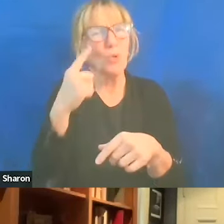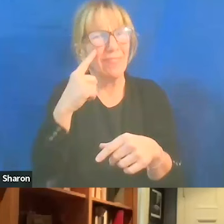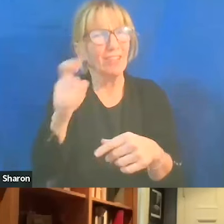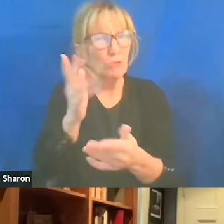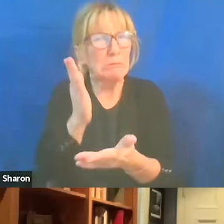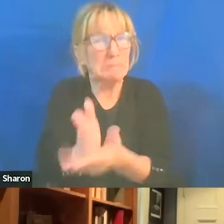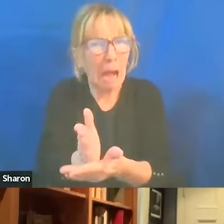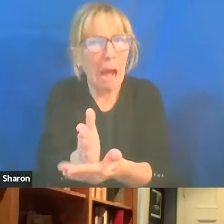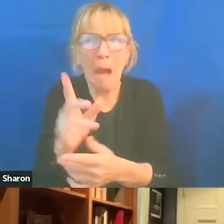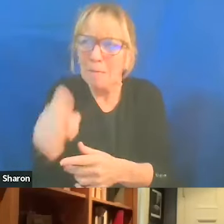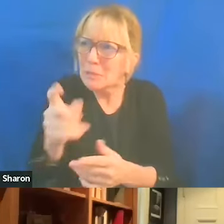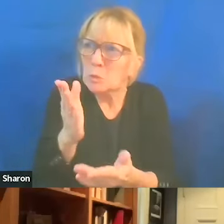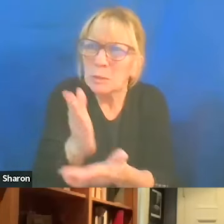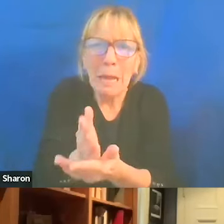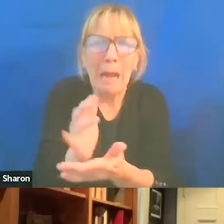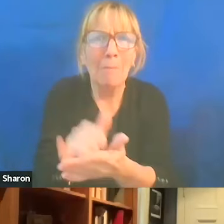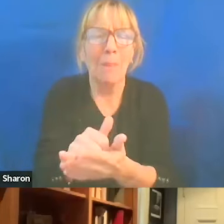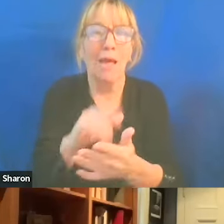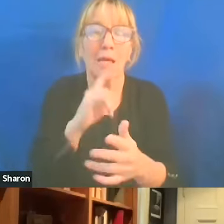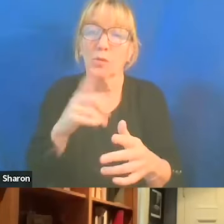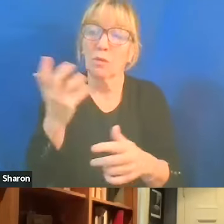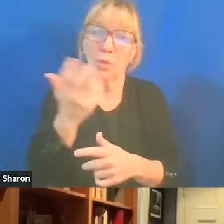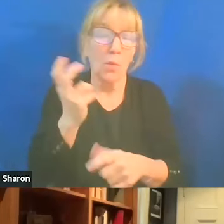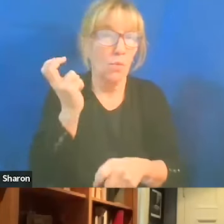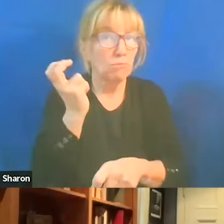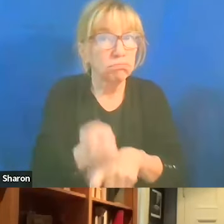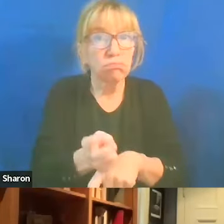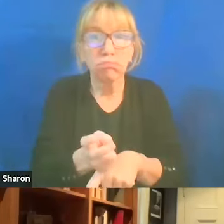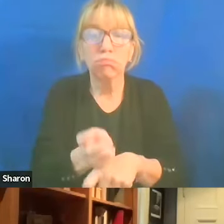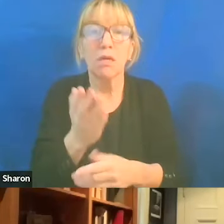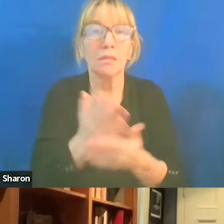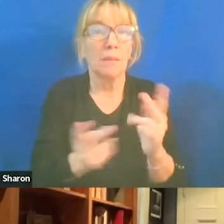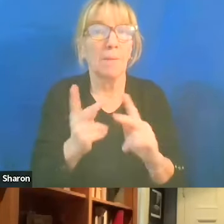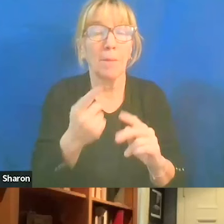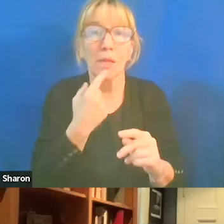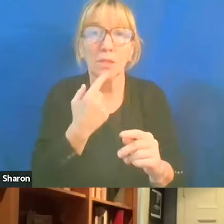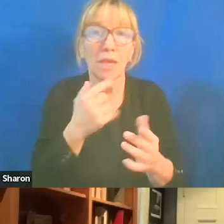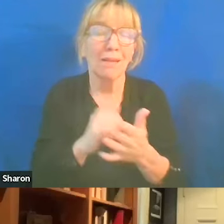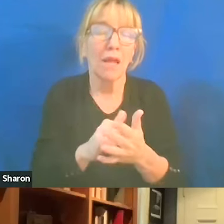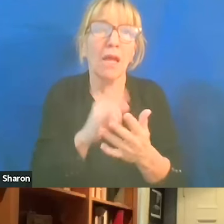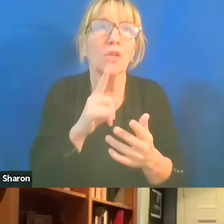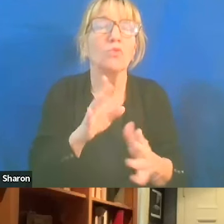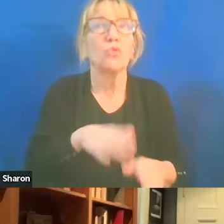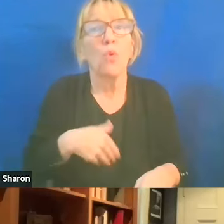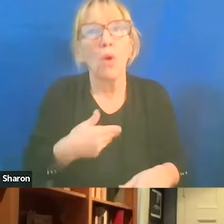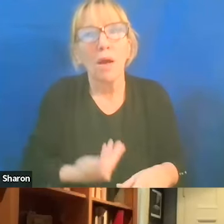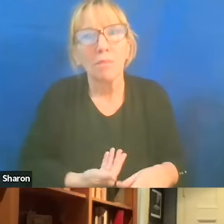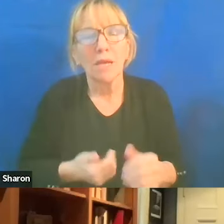There's a challenge there. And some of those folks are saying they're so upset with Biden for not